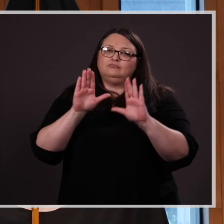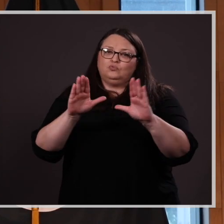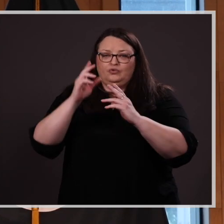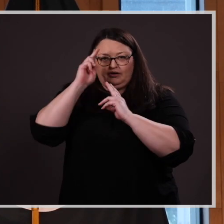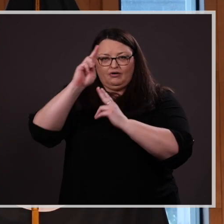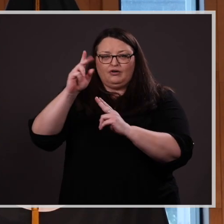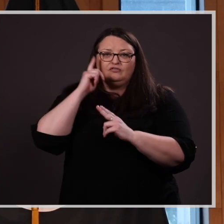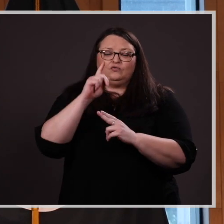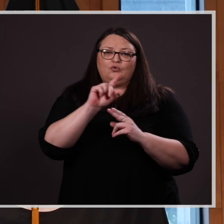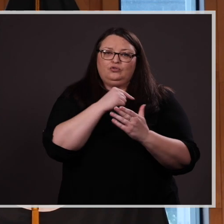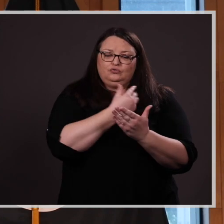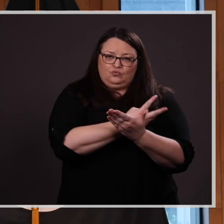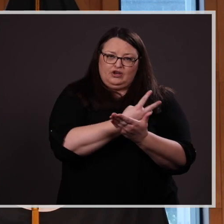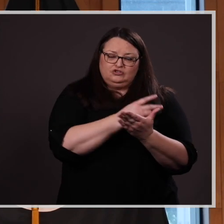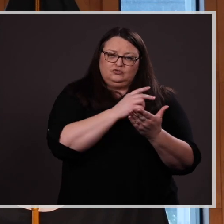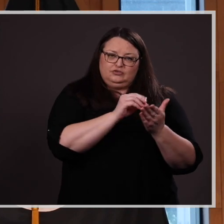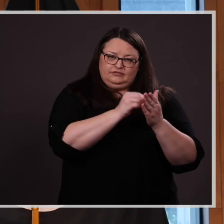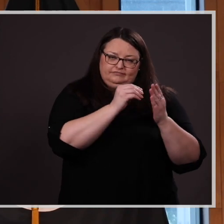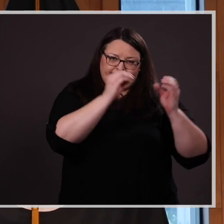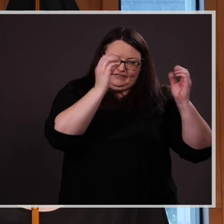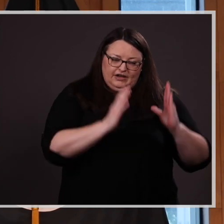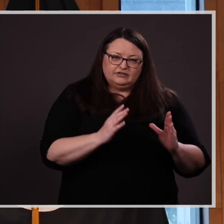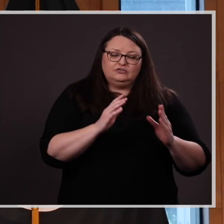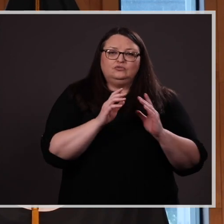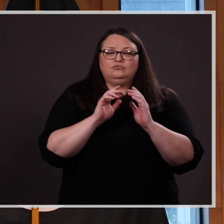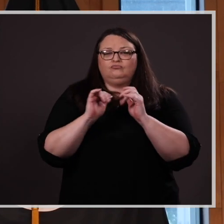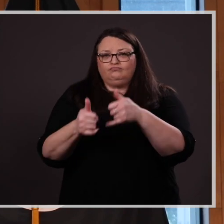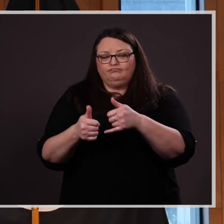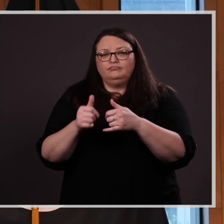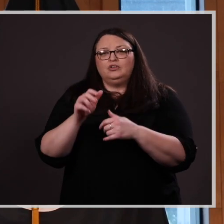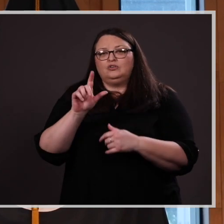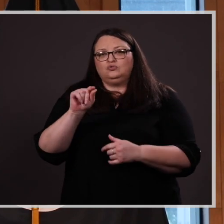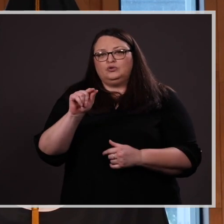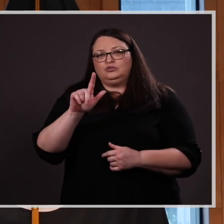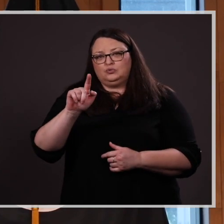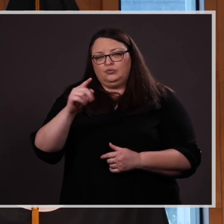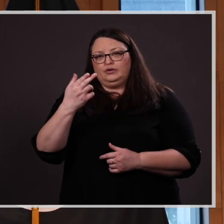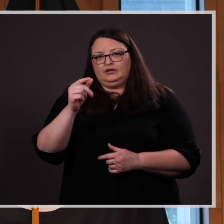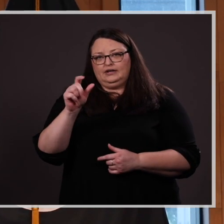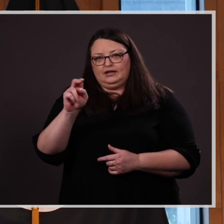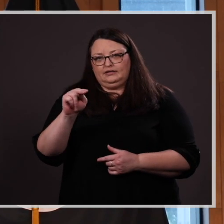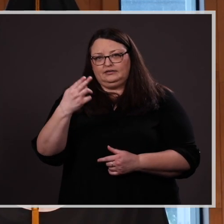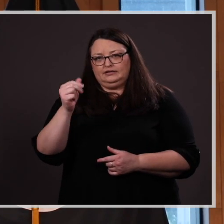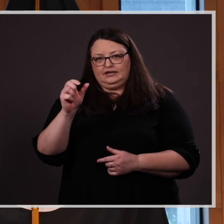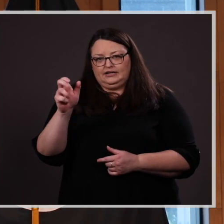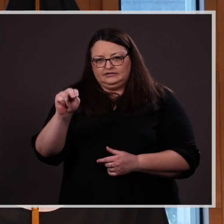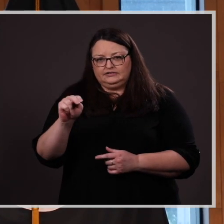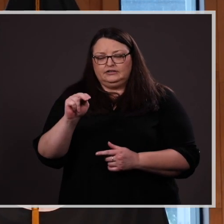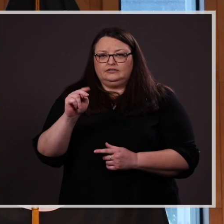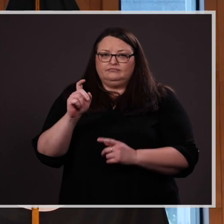faculty, to present a 2021 Helen Hanson Award to Bridget Lillethorup from the Department